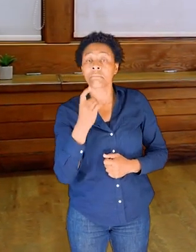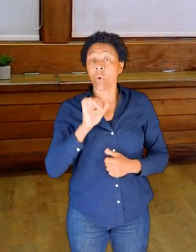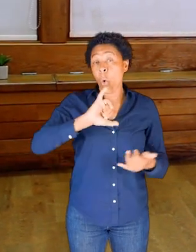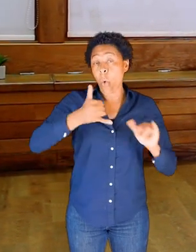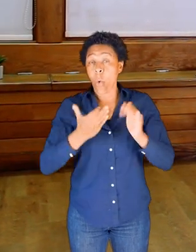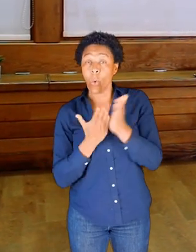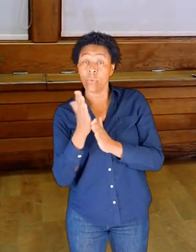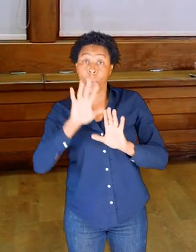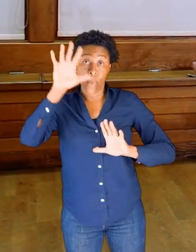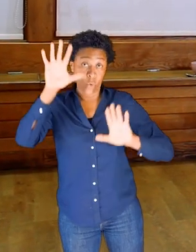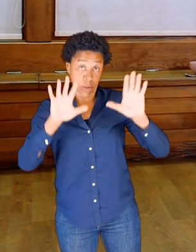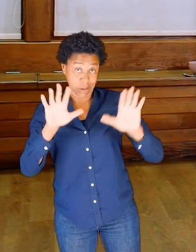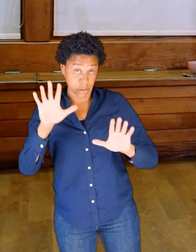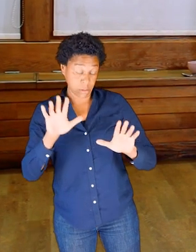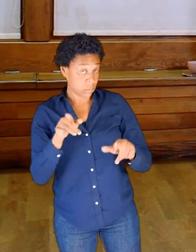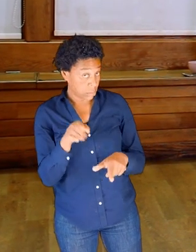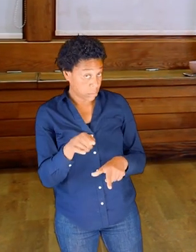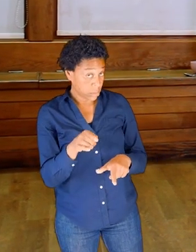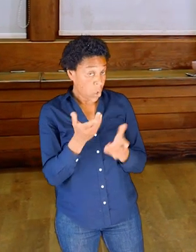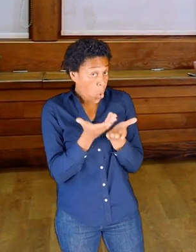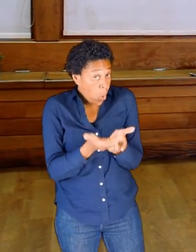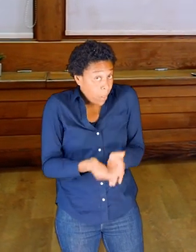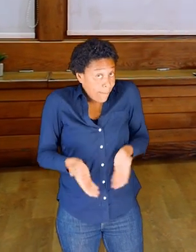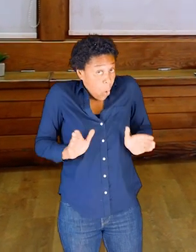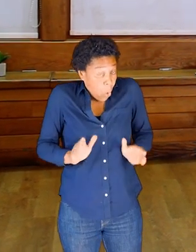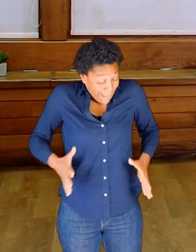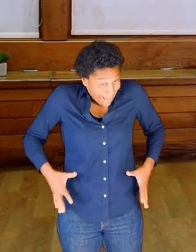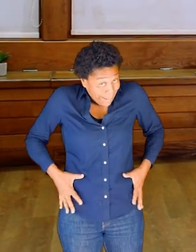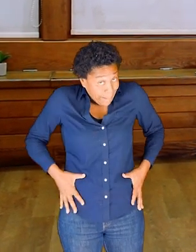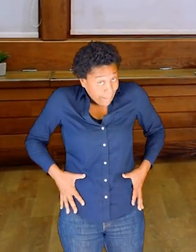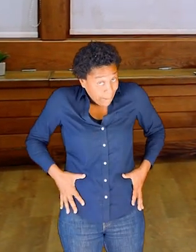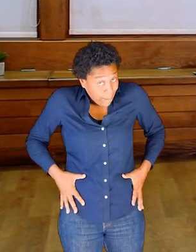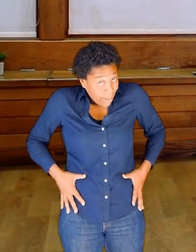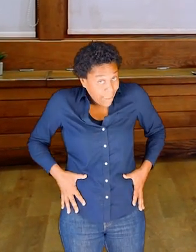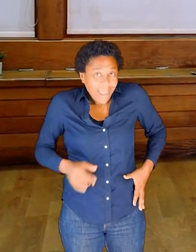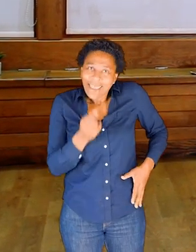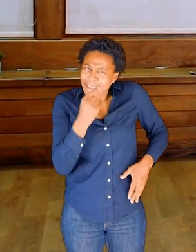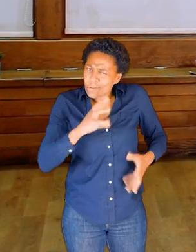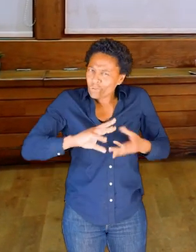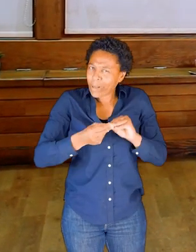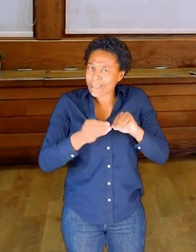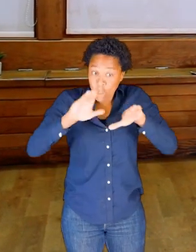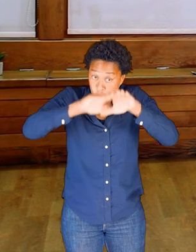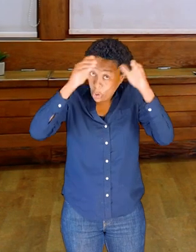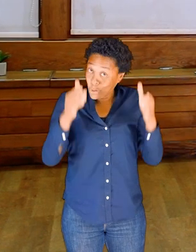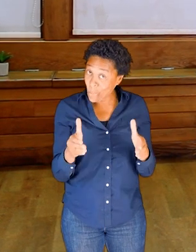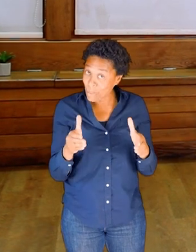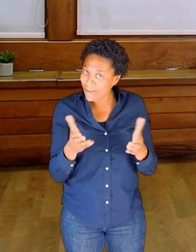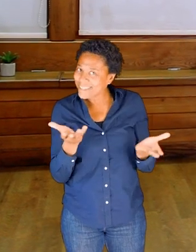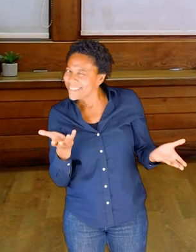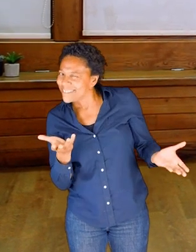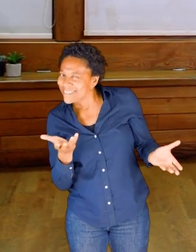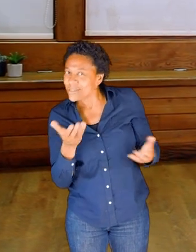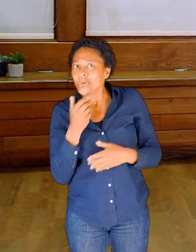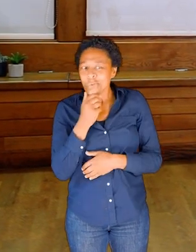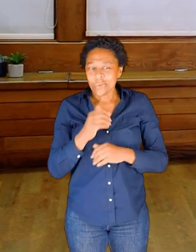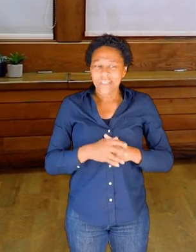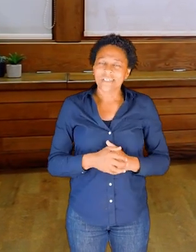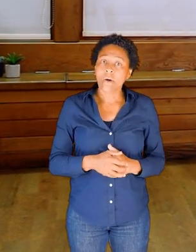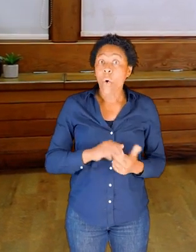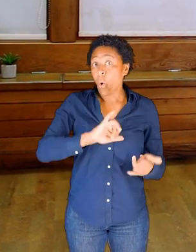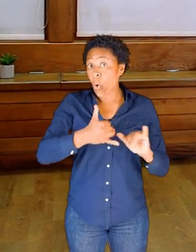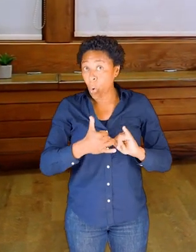in your moving, can the bowl of the pelvis become a dome?